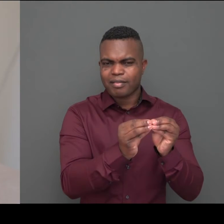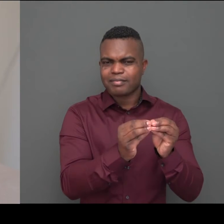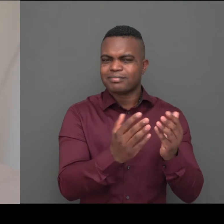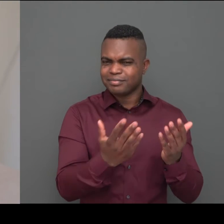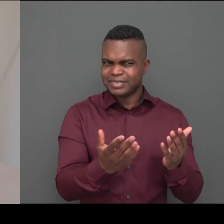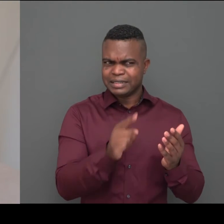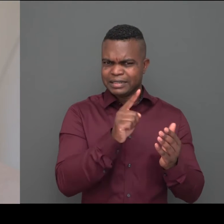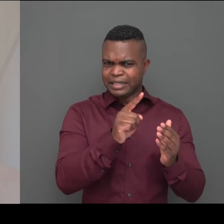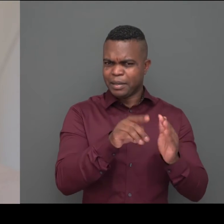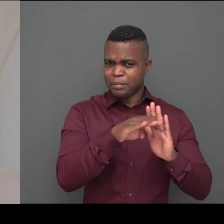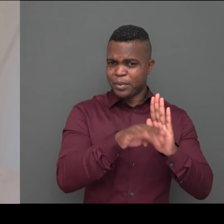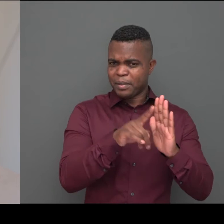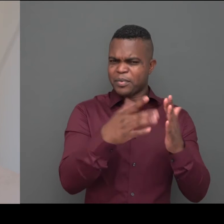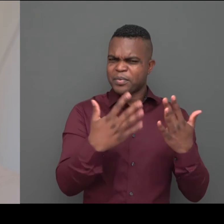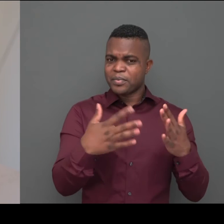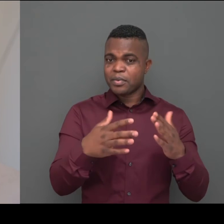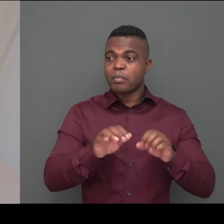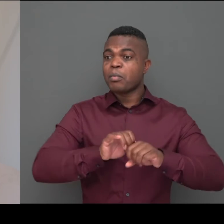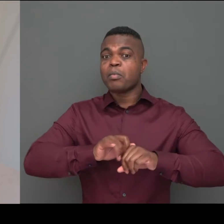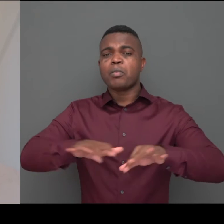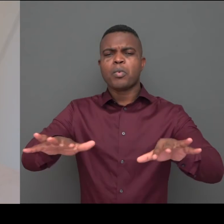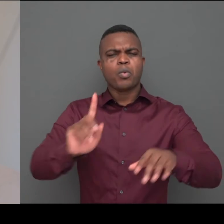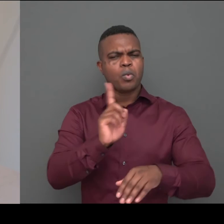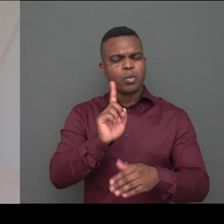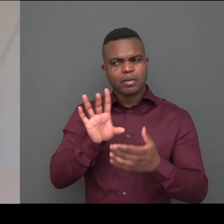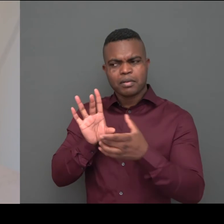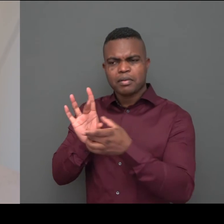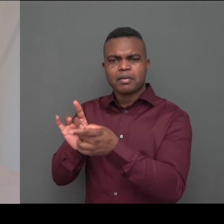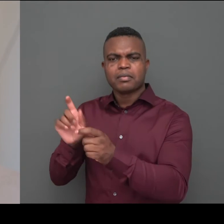It's not a regular spelling programme but a special one for people with Dyslexia.